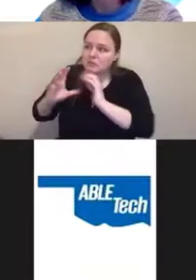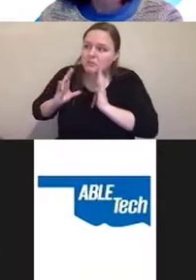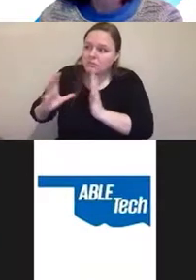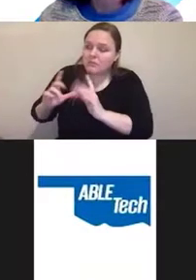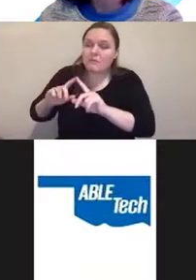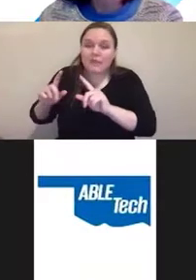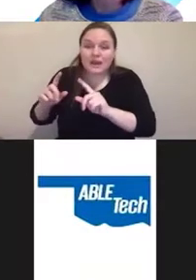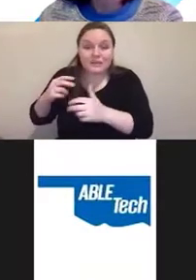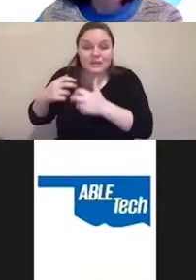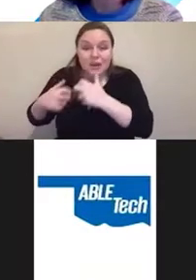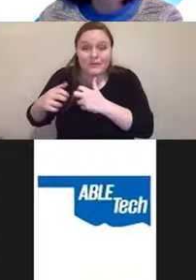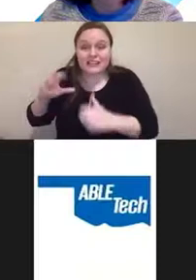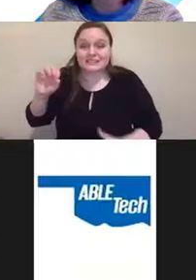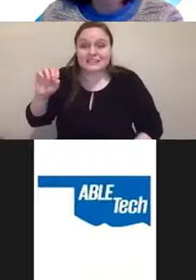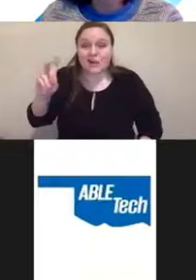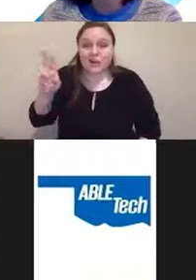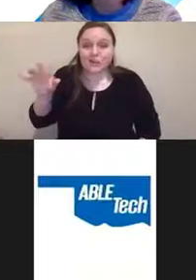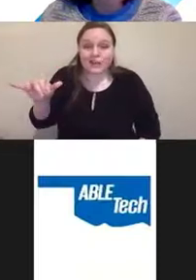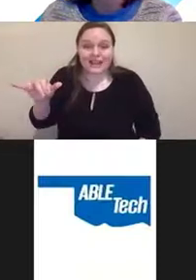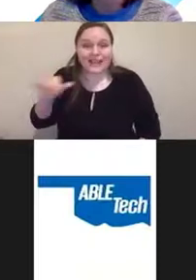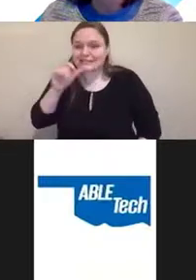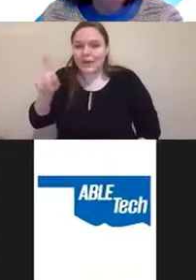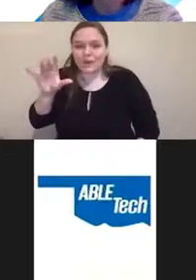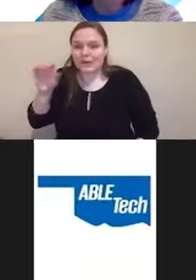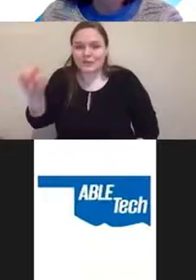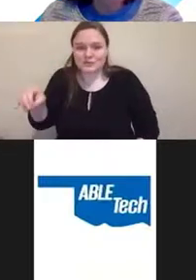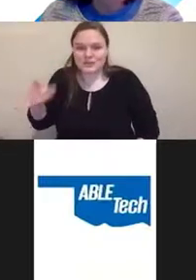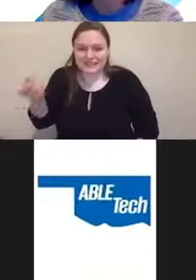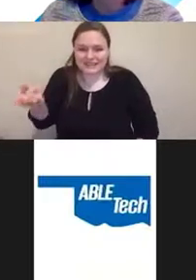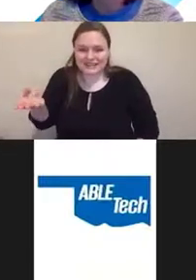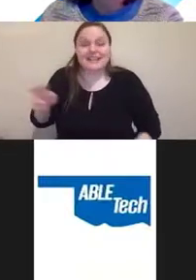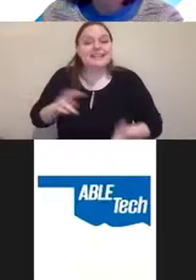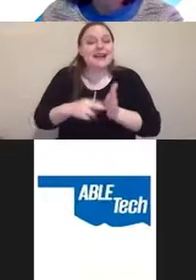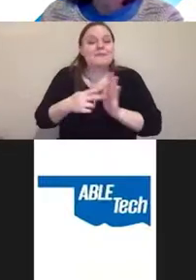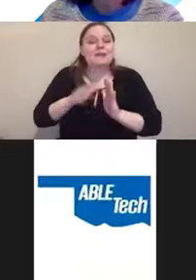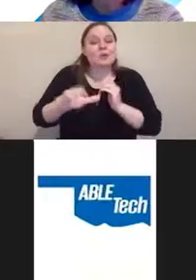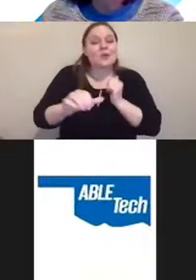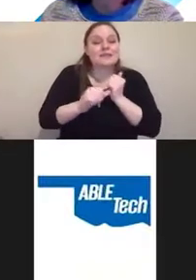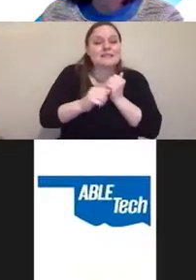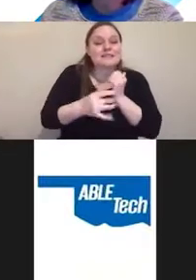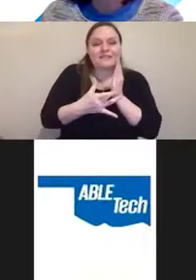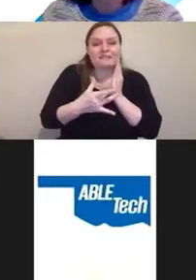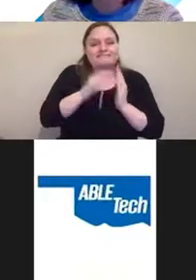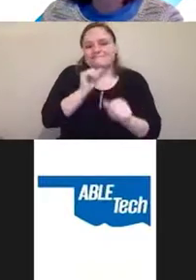So your assistive technology no longer works and you just have